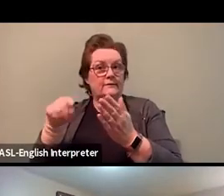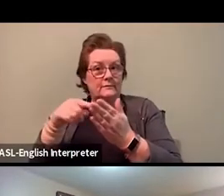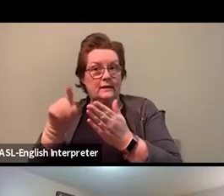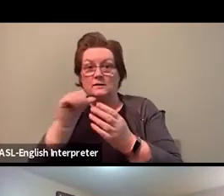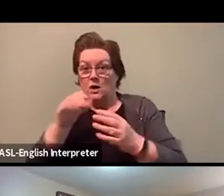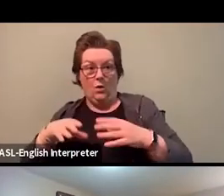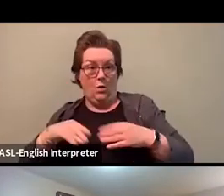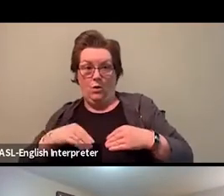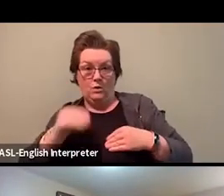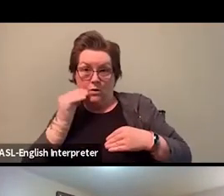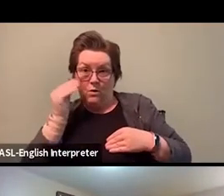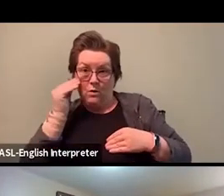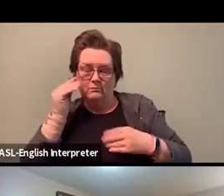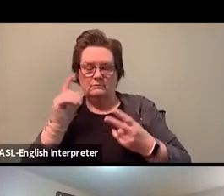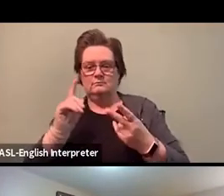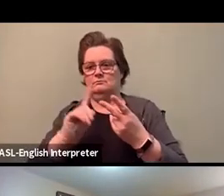I am on essential worker.